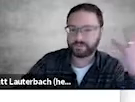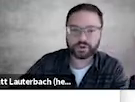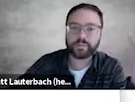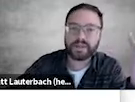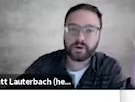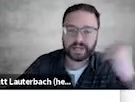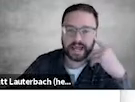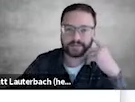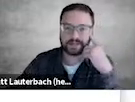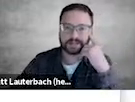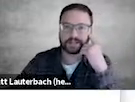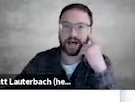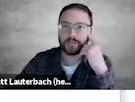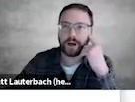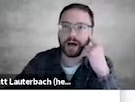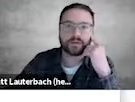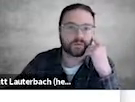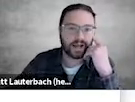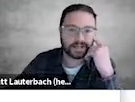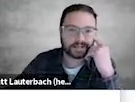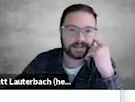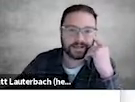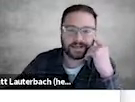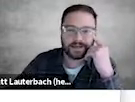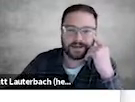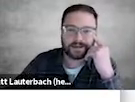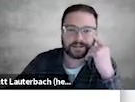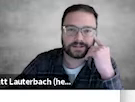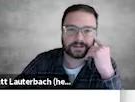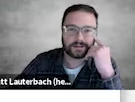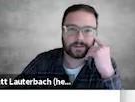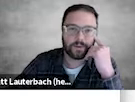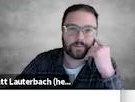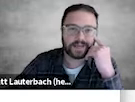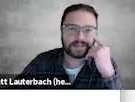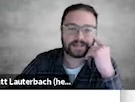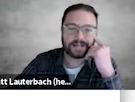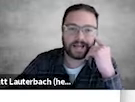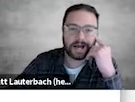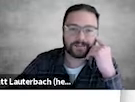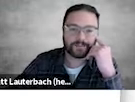Those could be the only captions. On the right, there is basically